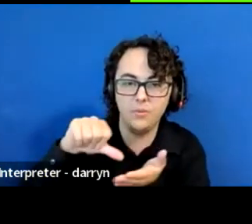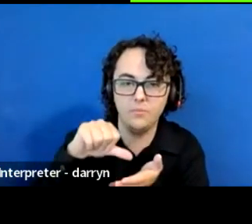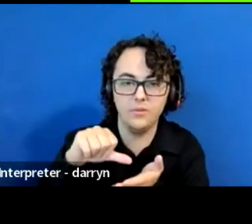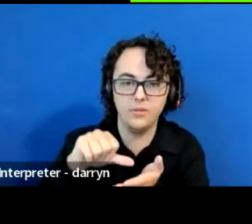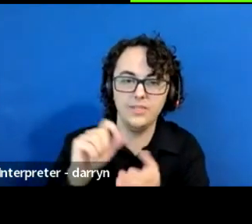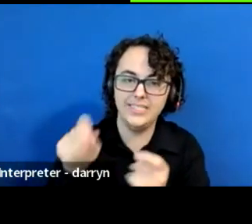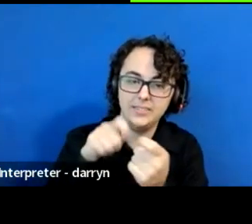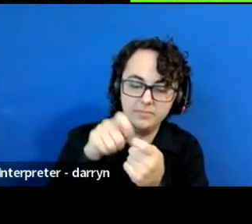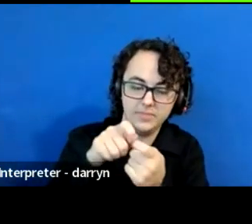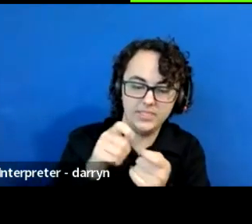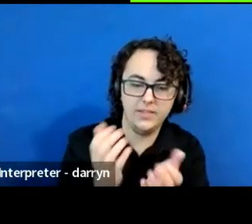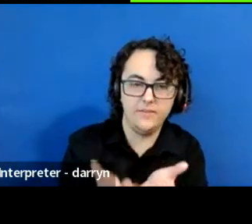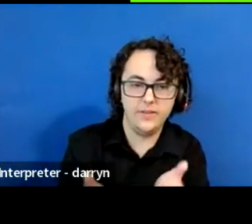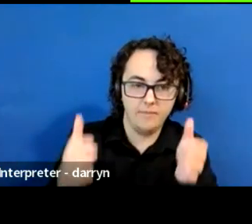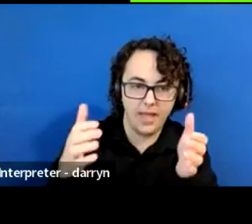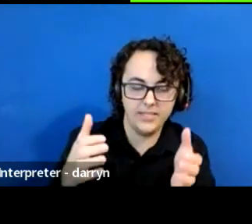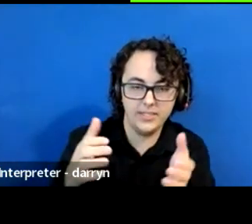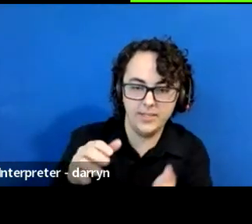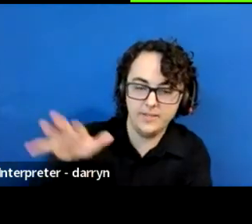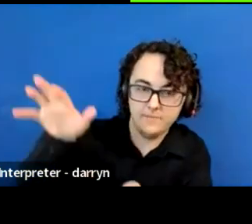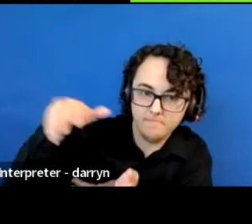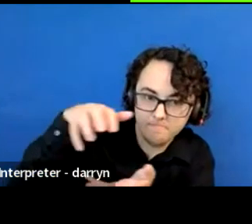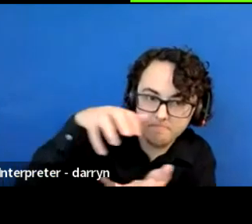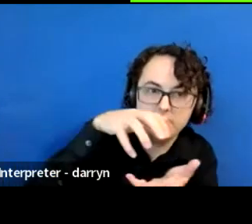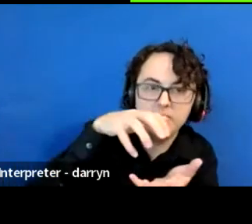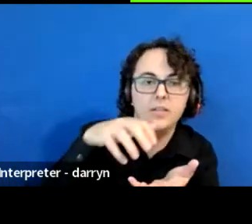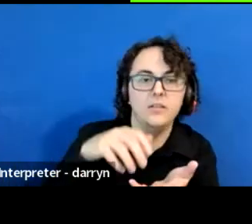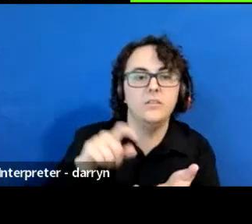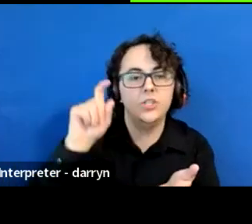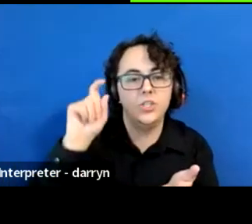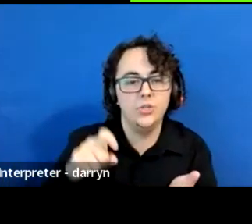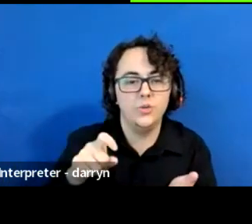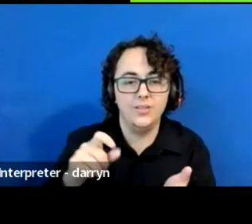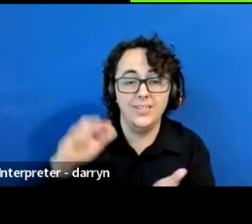and it takes this launch water to make this much syrup.